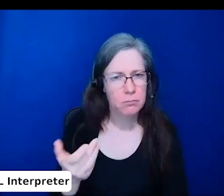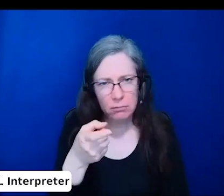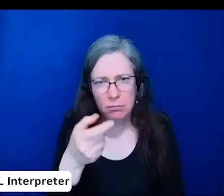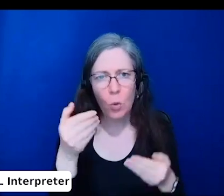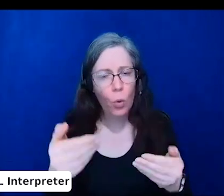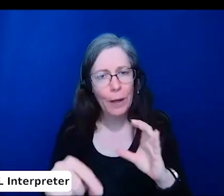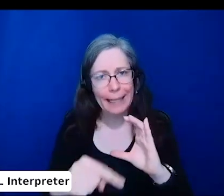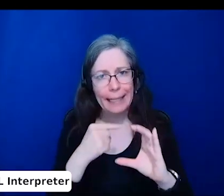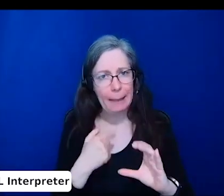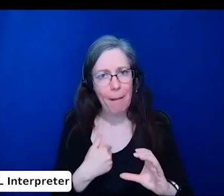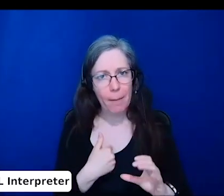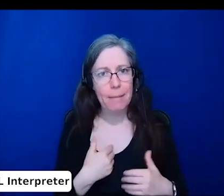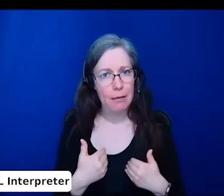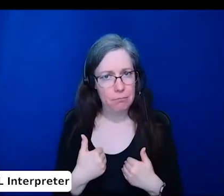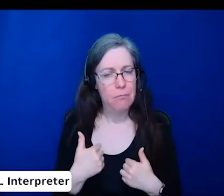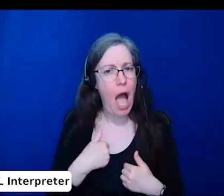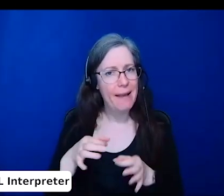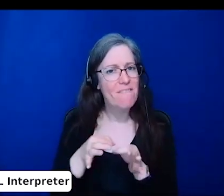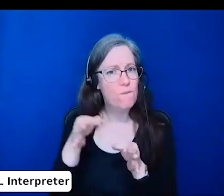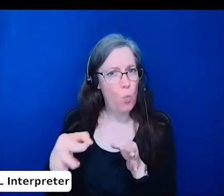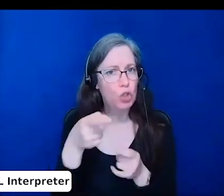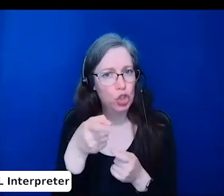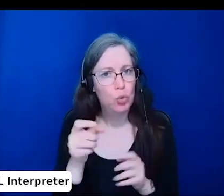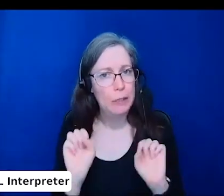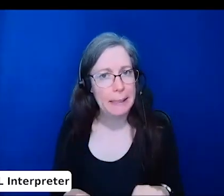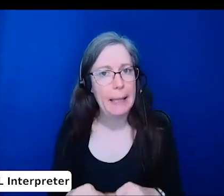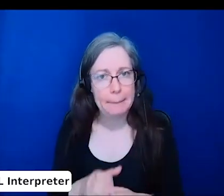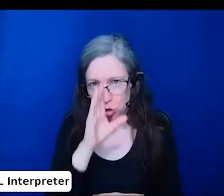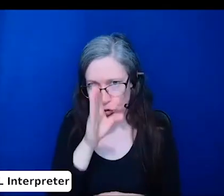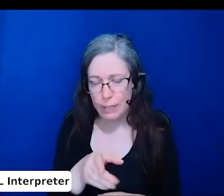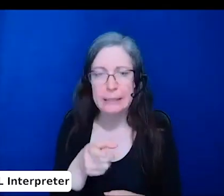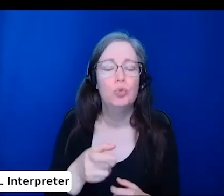if you'd like me to forward those resources to you.